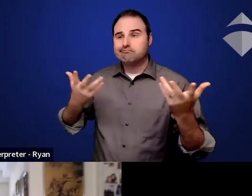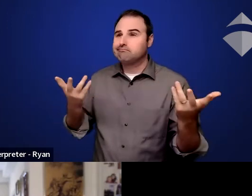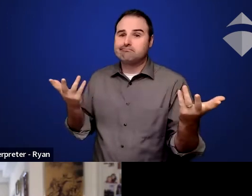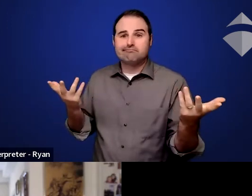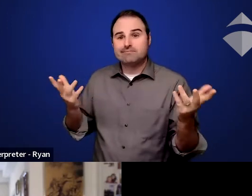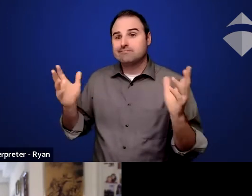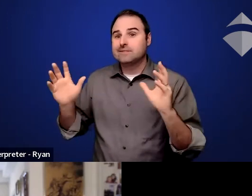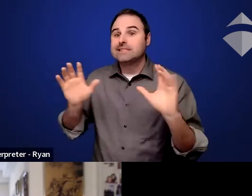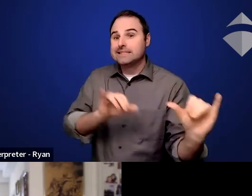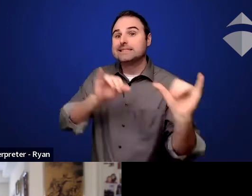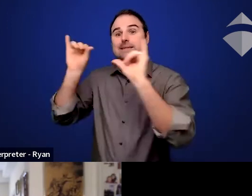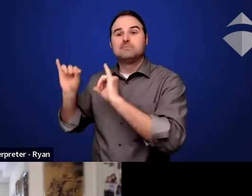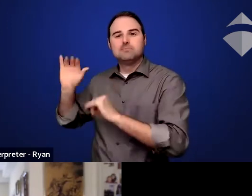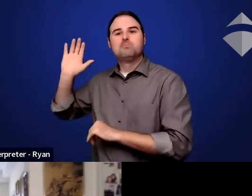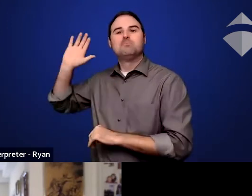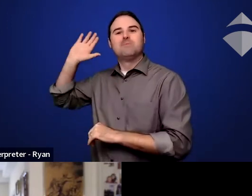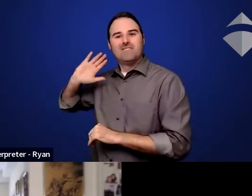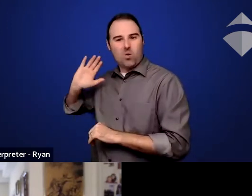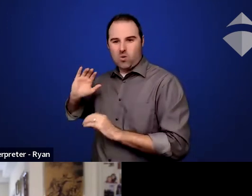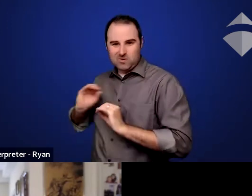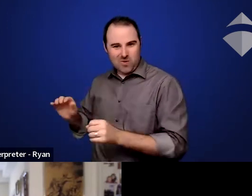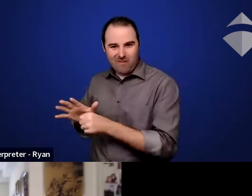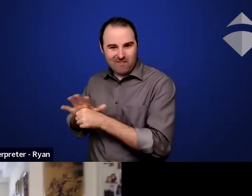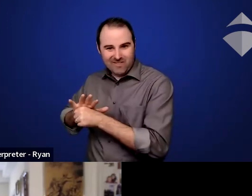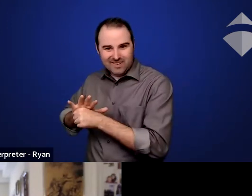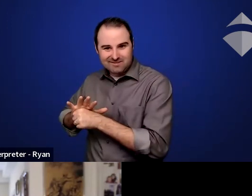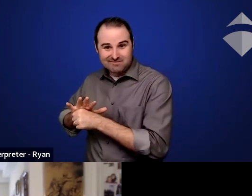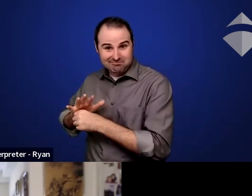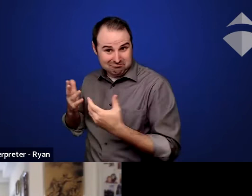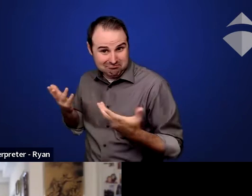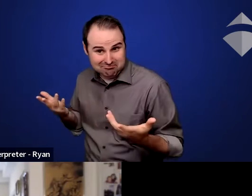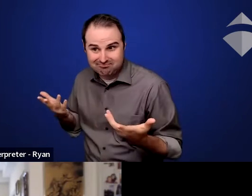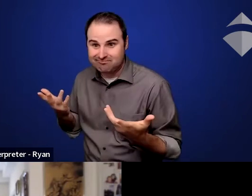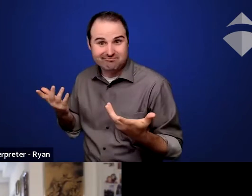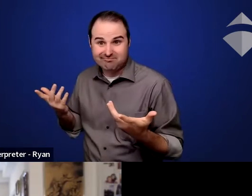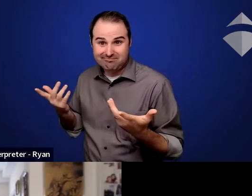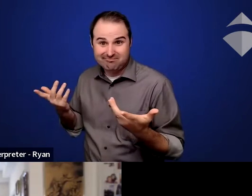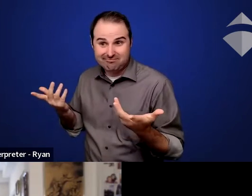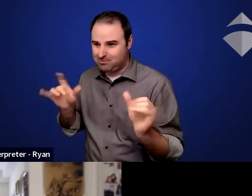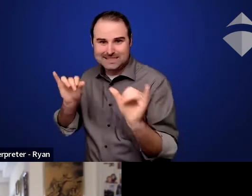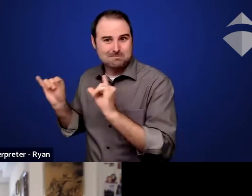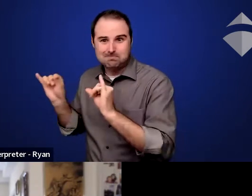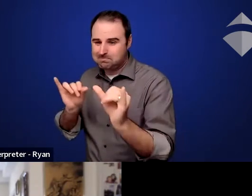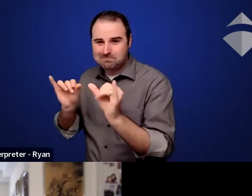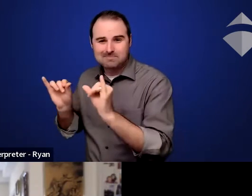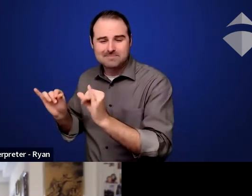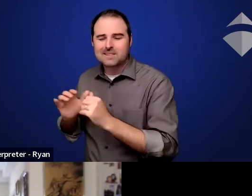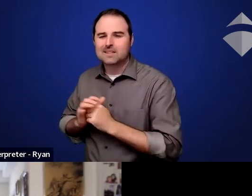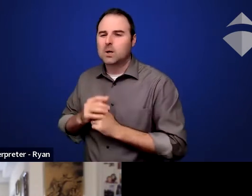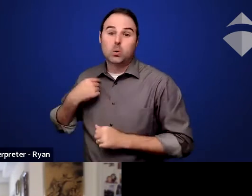before they had COVID or completely like the life they had before they had COVID because we don't know how long the effects are gonna last.